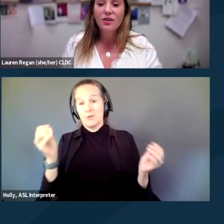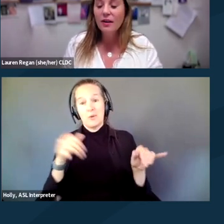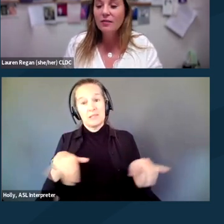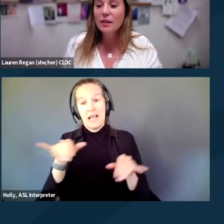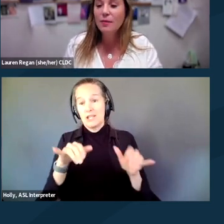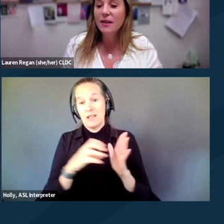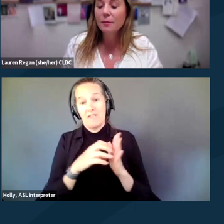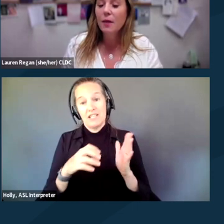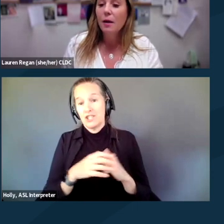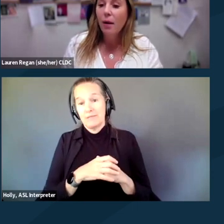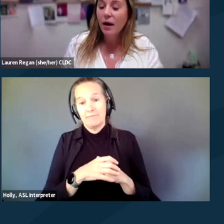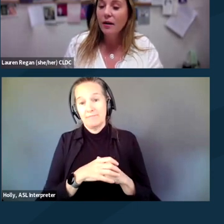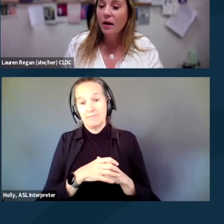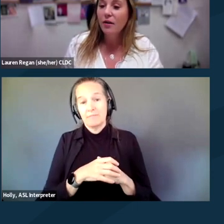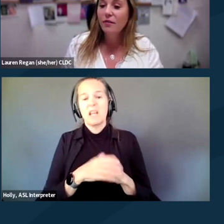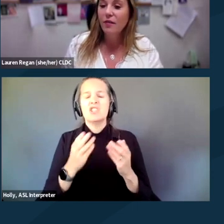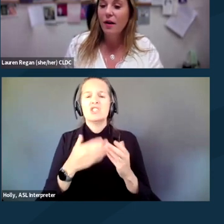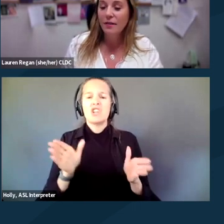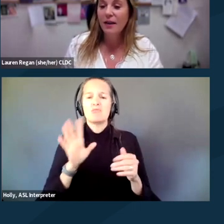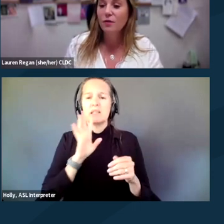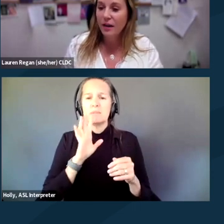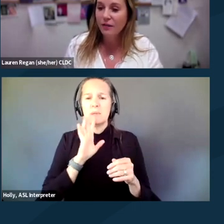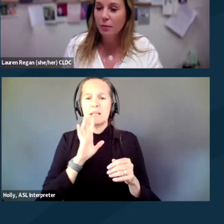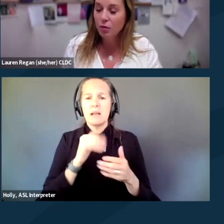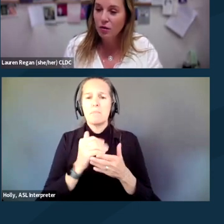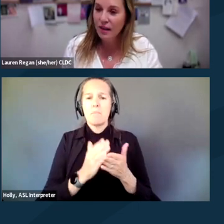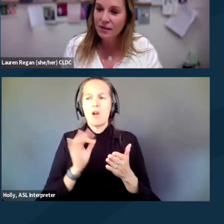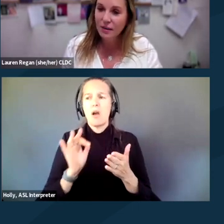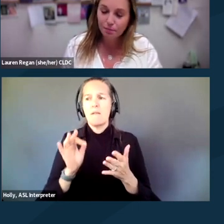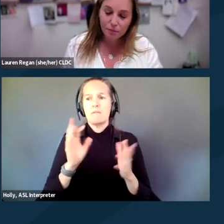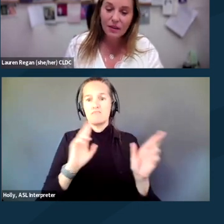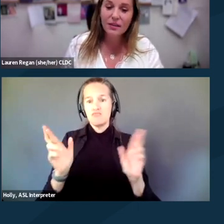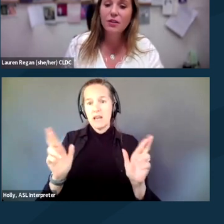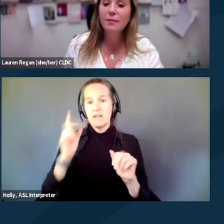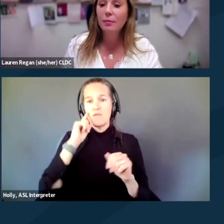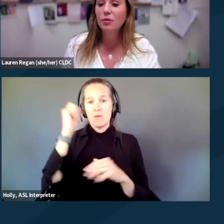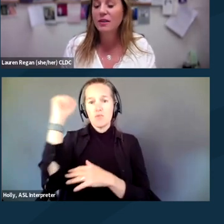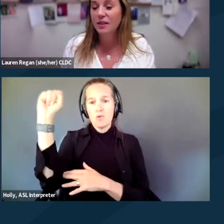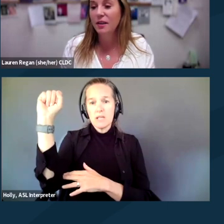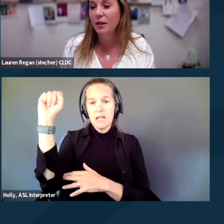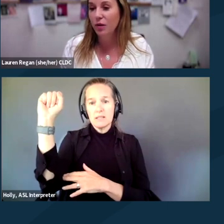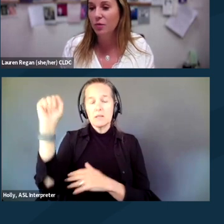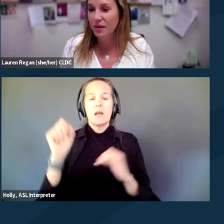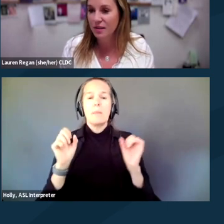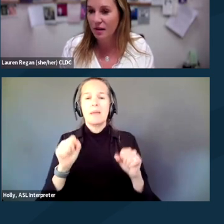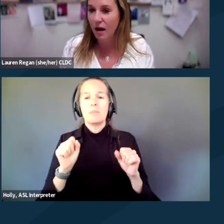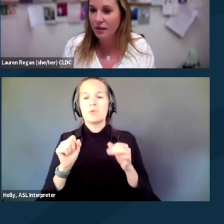Generally speaking, part of getting ready for a protest is to be able to articulate what the risks are